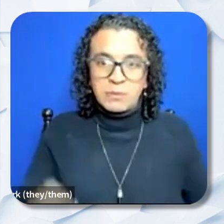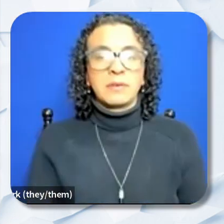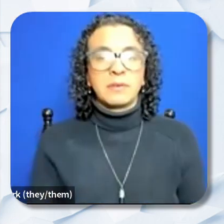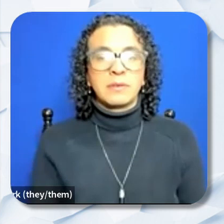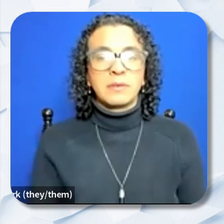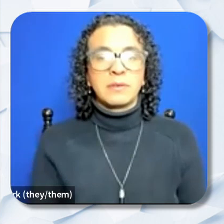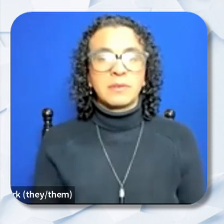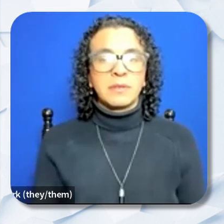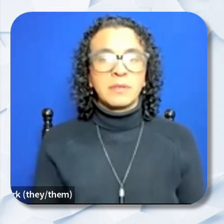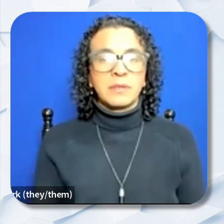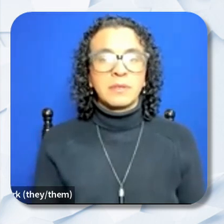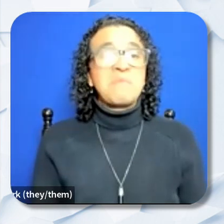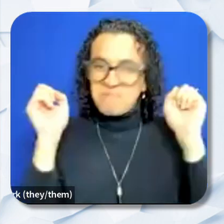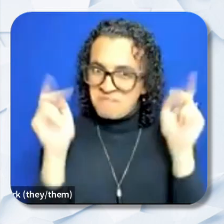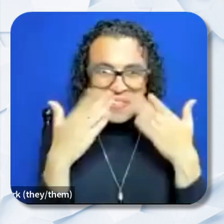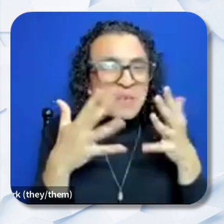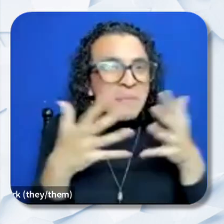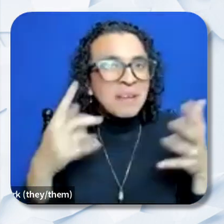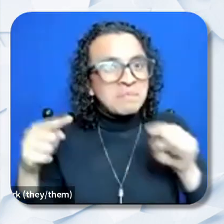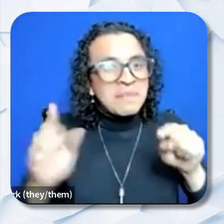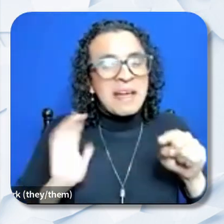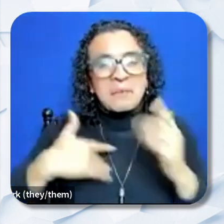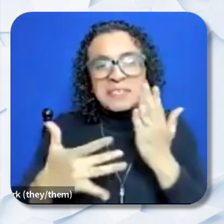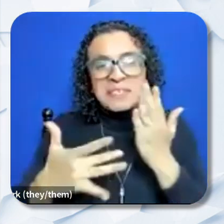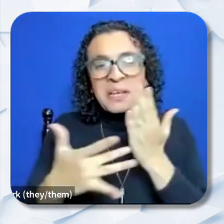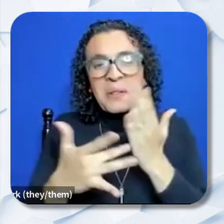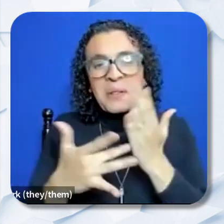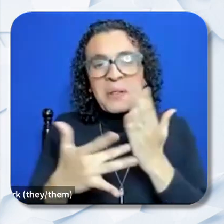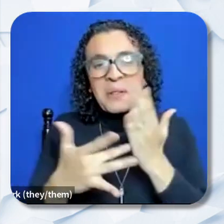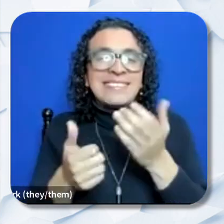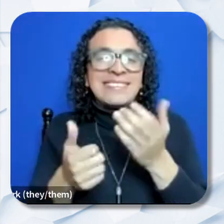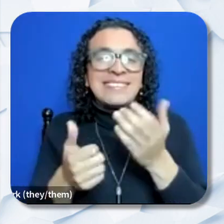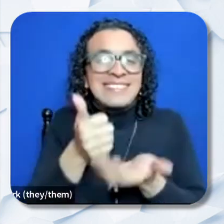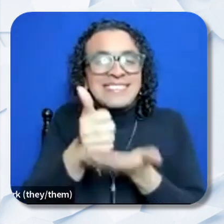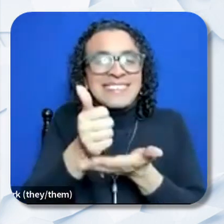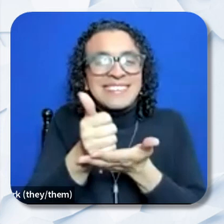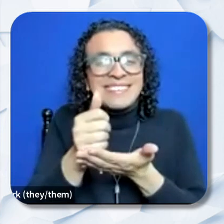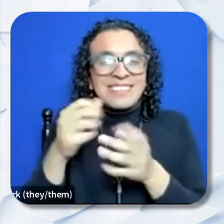All right. Thank you so much for attending our Technical Assistance Webinar. and we look forward to reading through your applications.